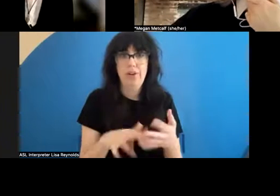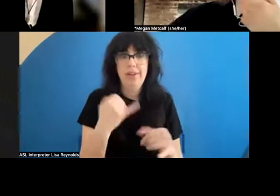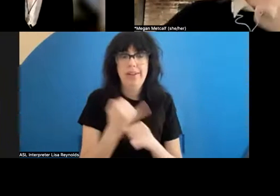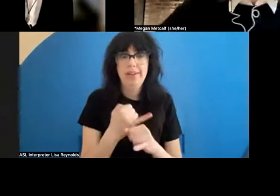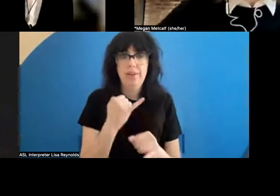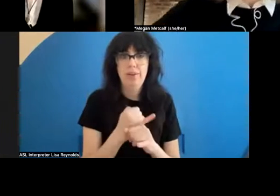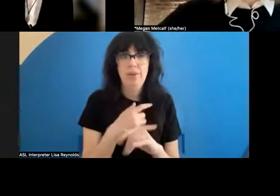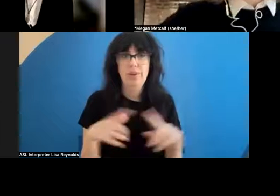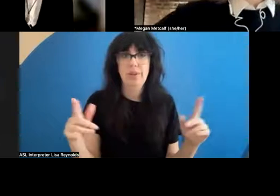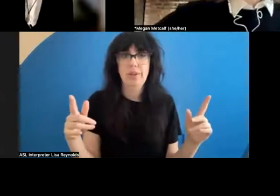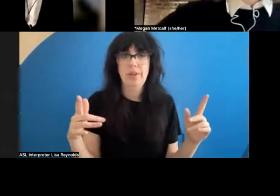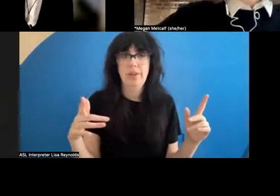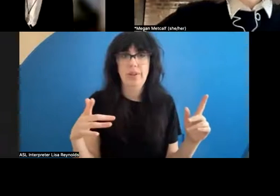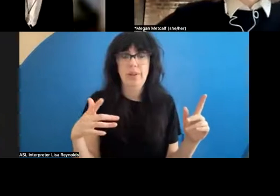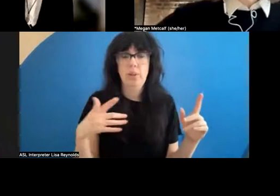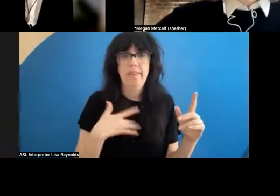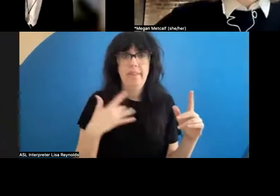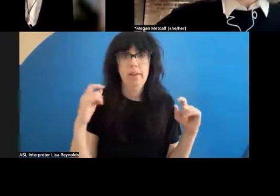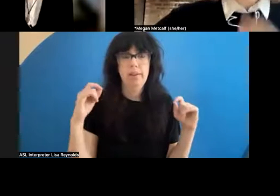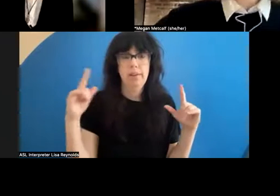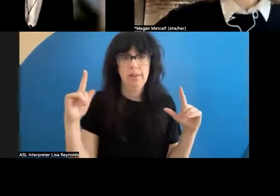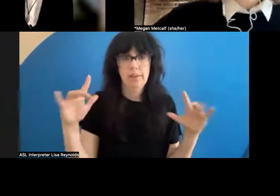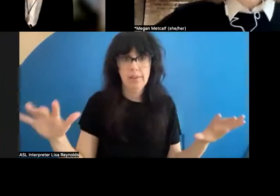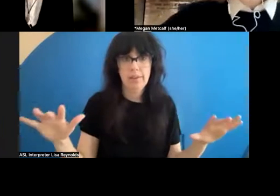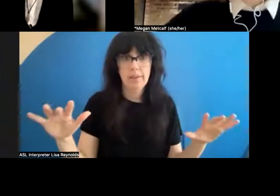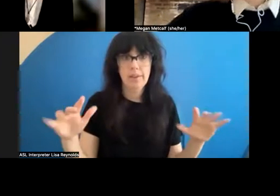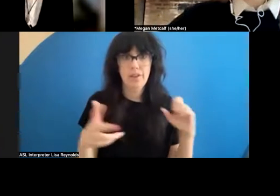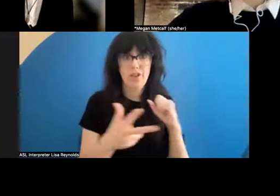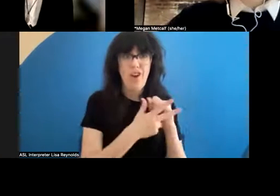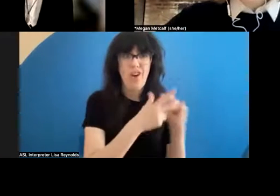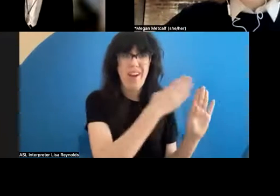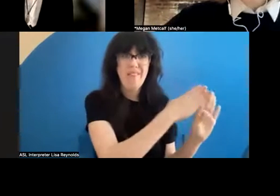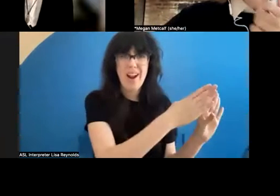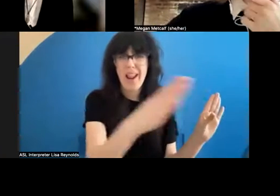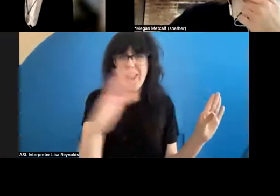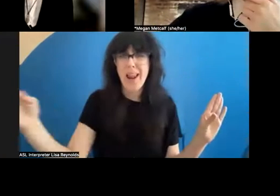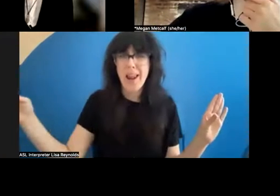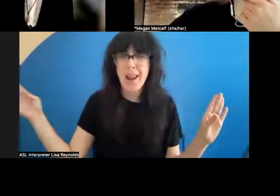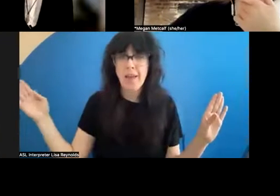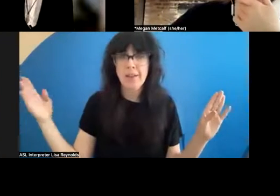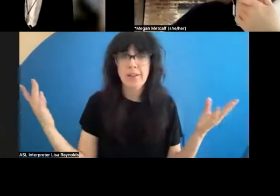incredibly surprising. The archive is vast there in many ways, and to understand that these